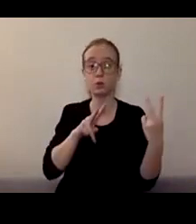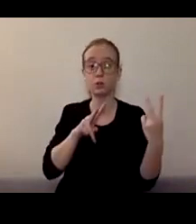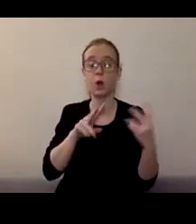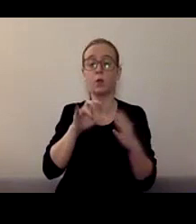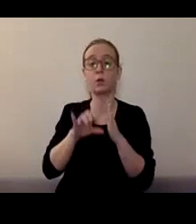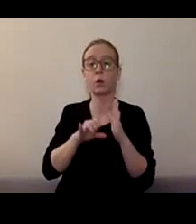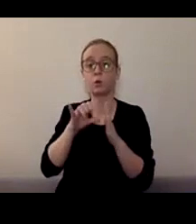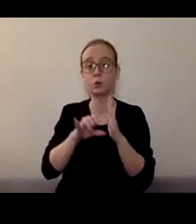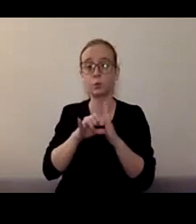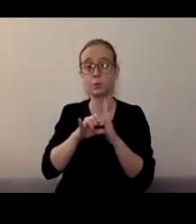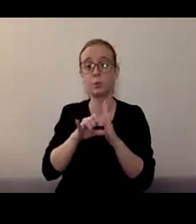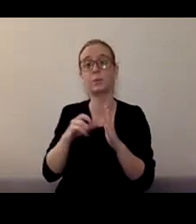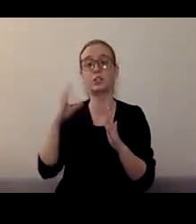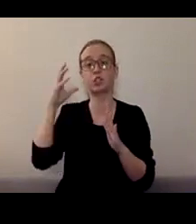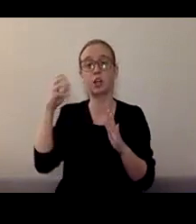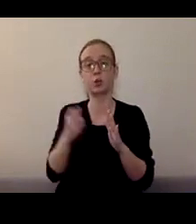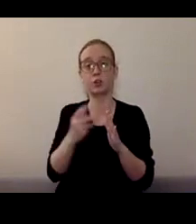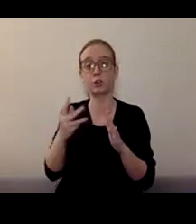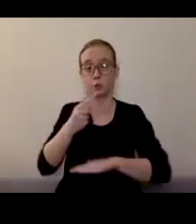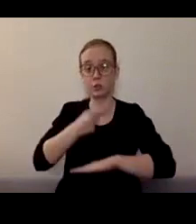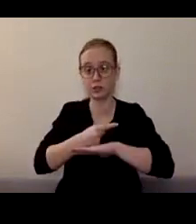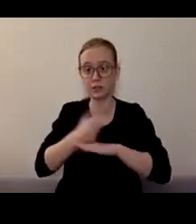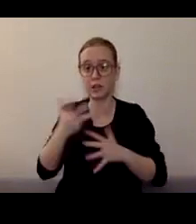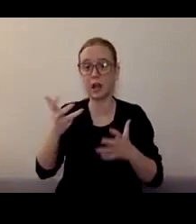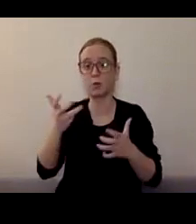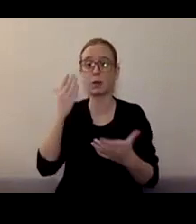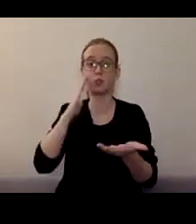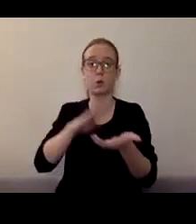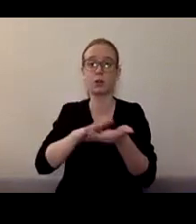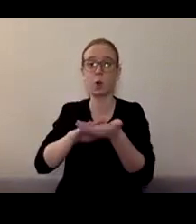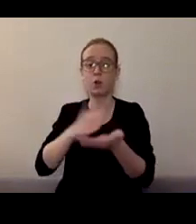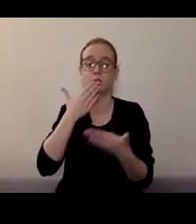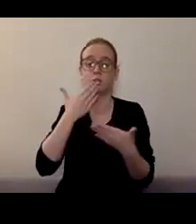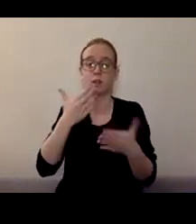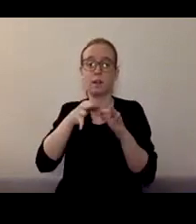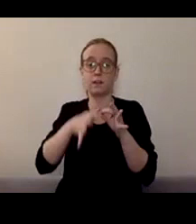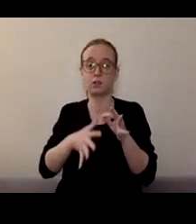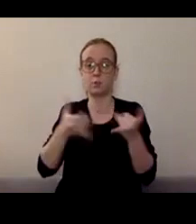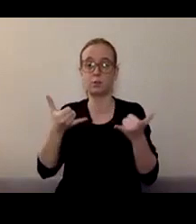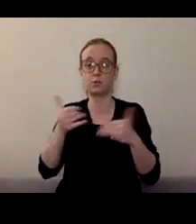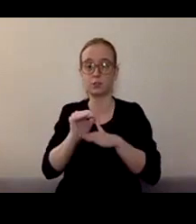our ASL interpreters for tonight's program, Sophia Sexton and McKayla Gaspar from Purple.